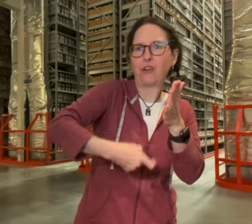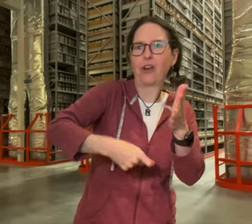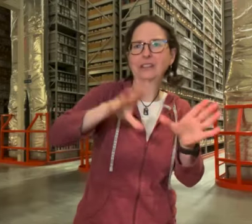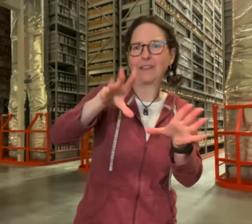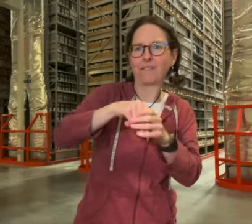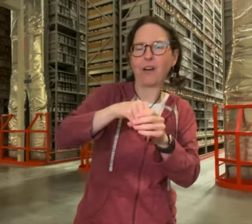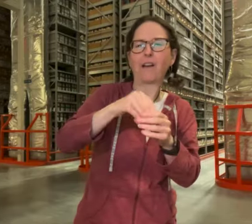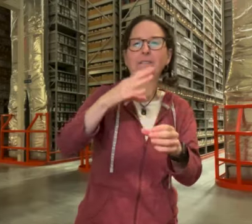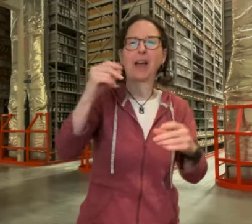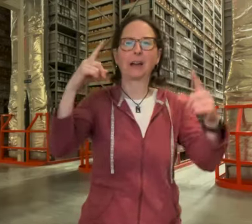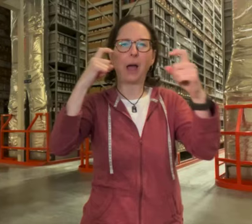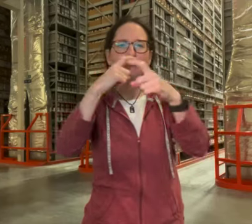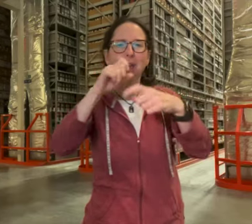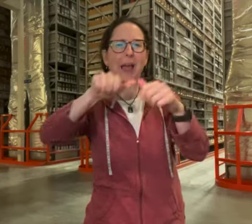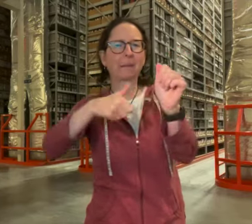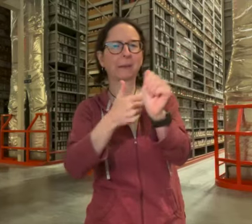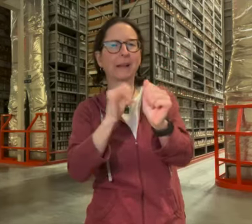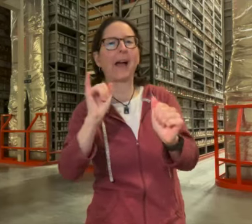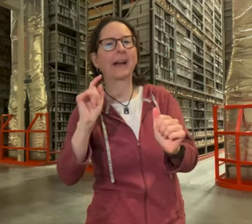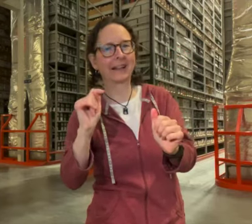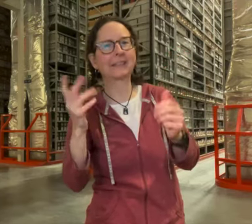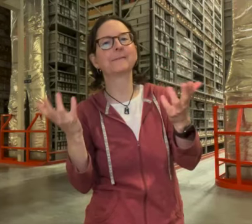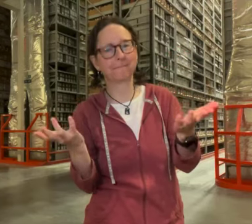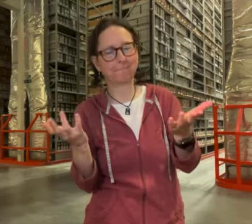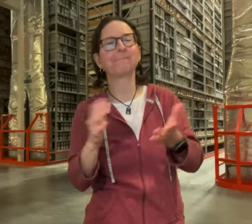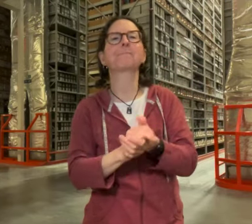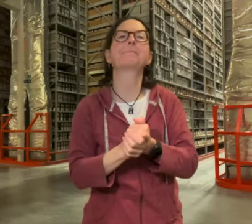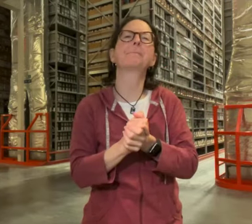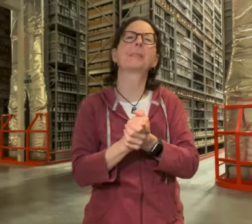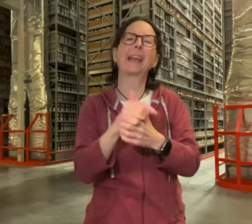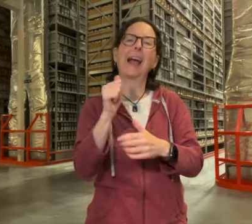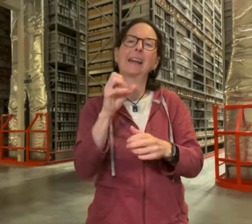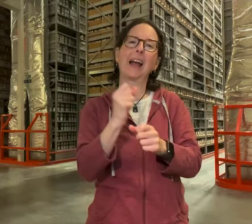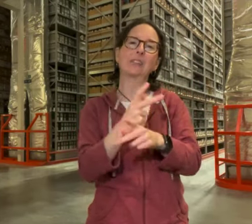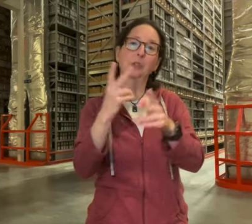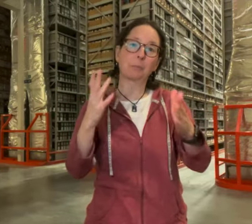because of the cost involved and the complexity behind it as the